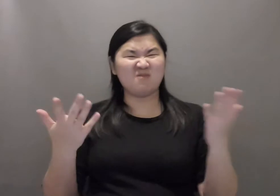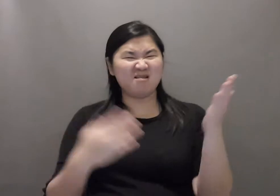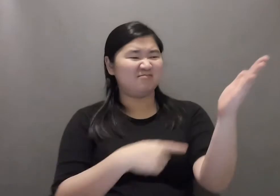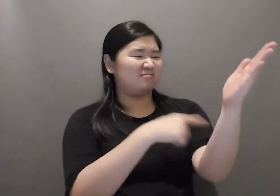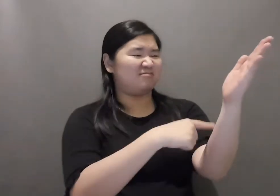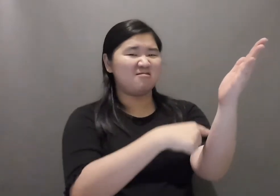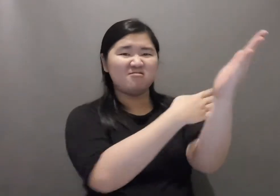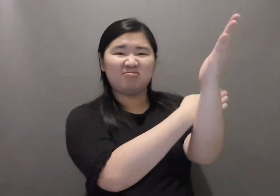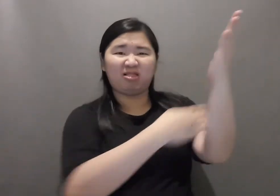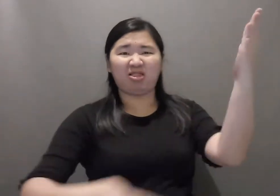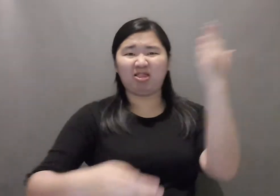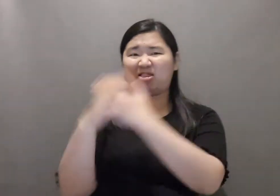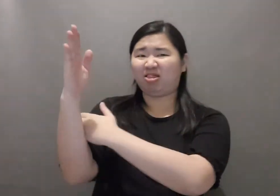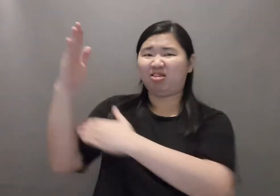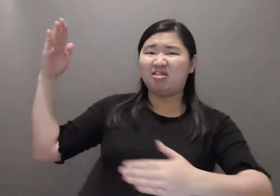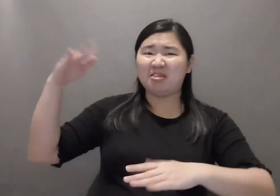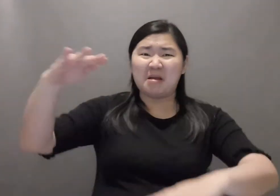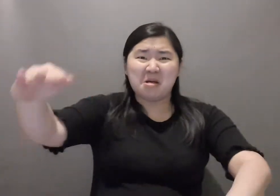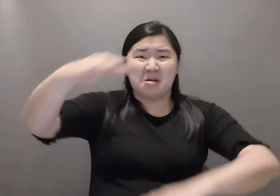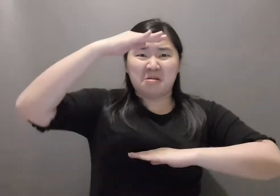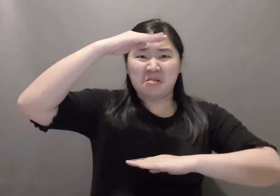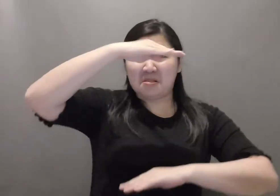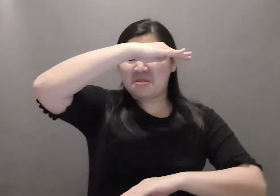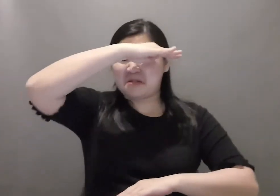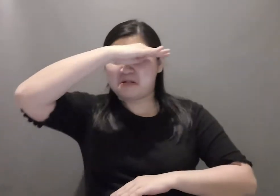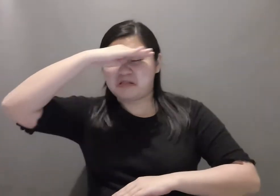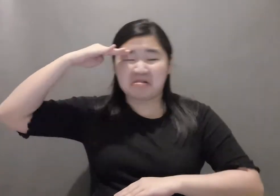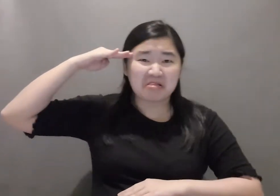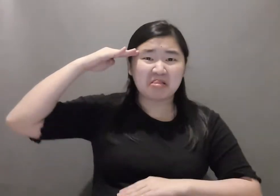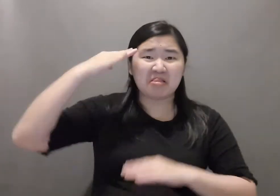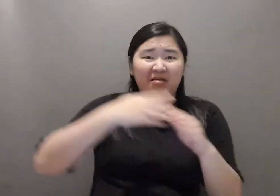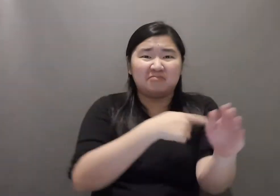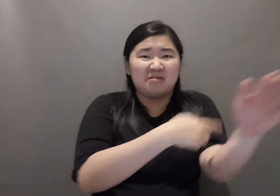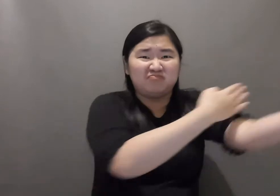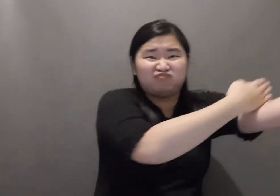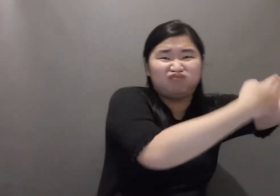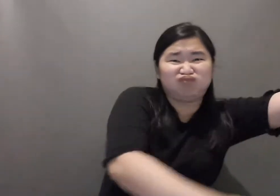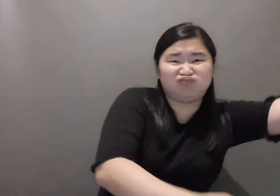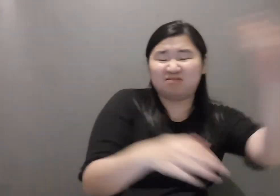If the signer is too close, the top of his head would be out of screen. Some of his signs would be out of screen as well.